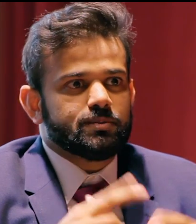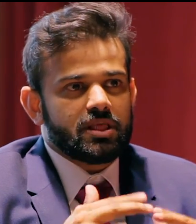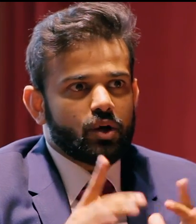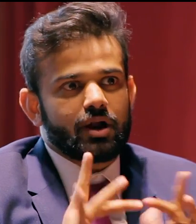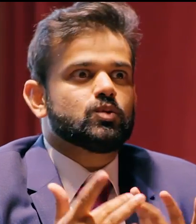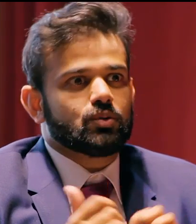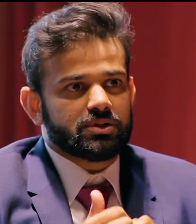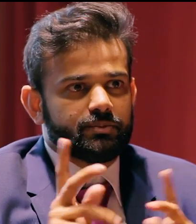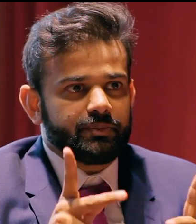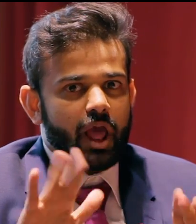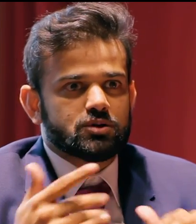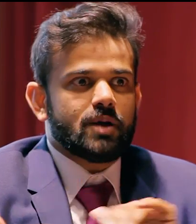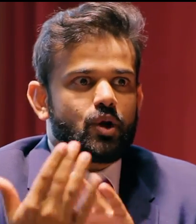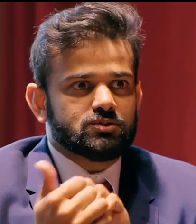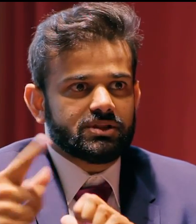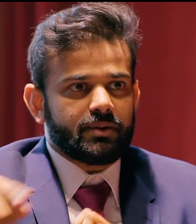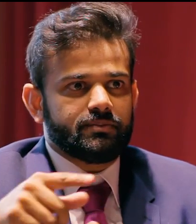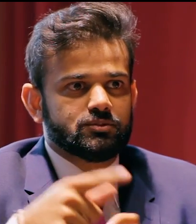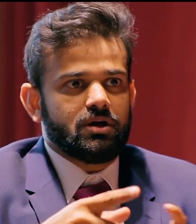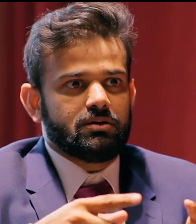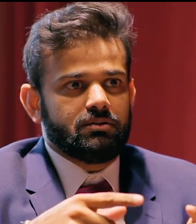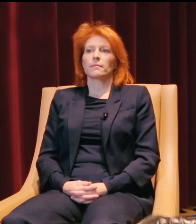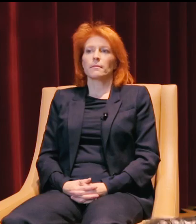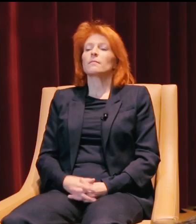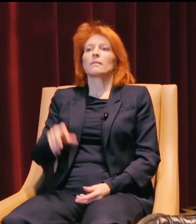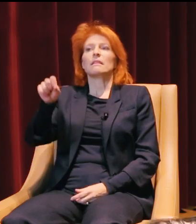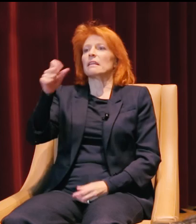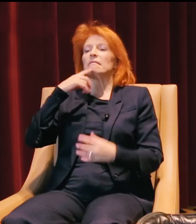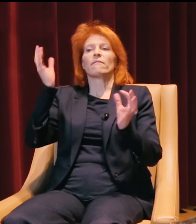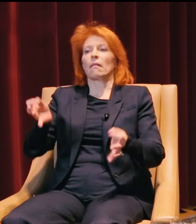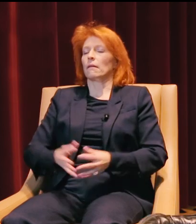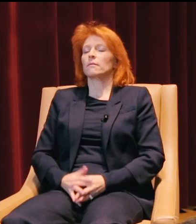For entrepreneurs to build a strong network? Yes, definitely.